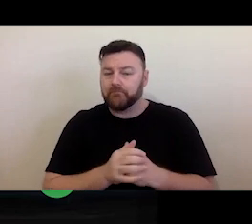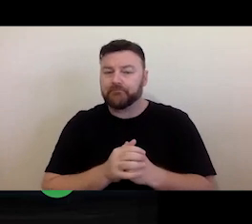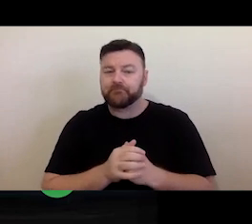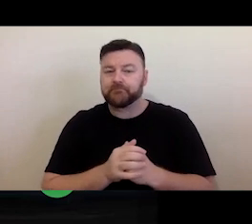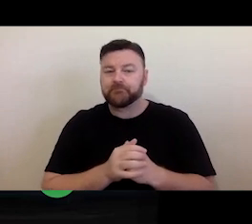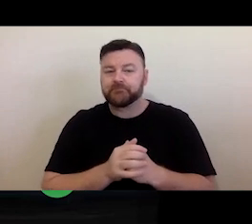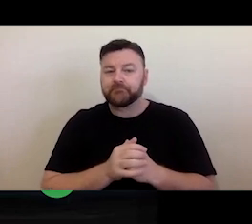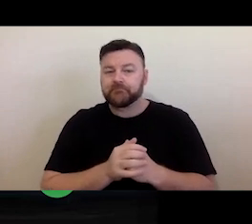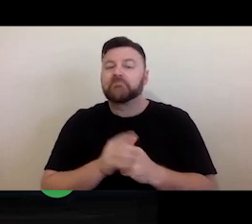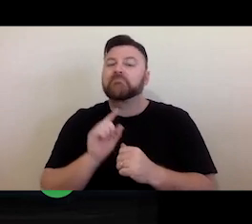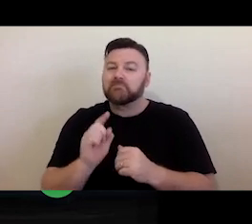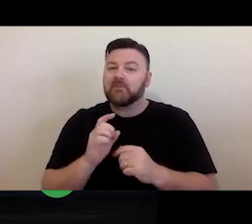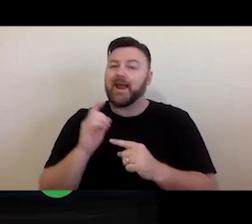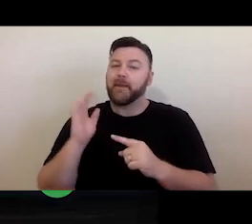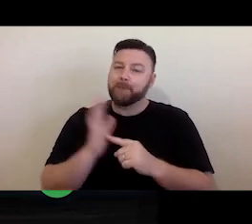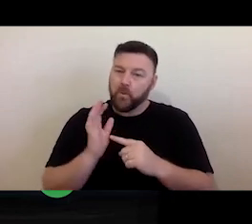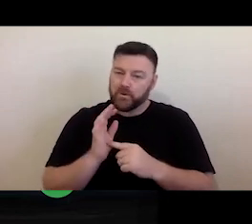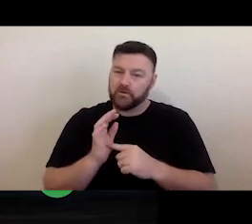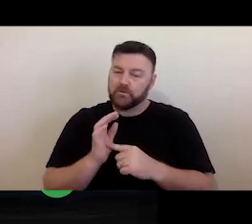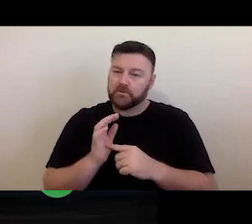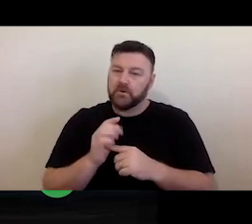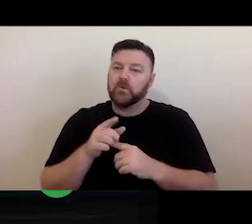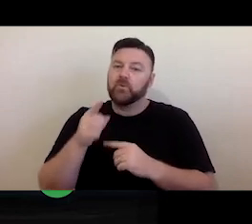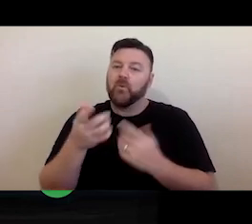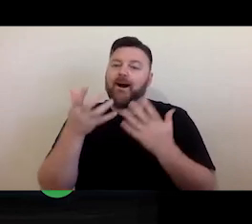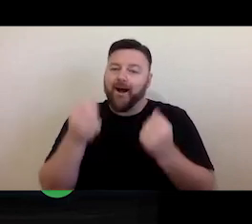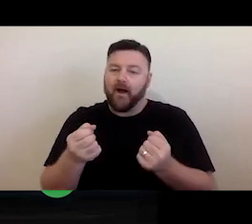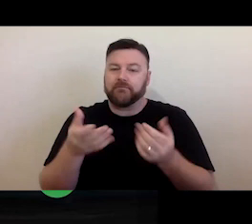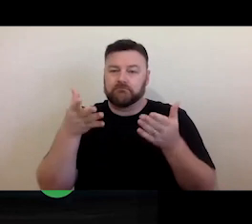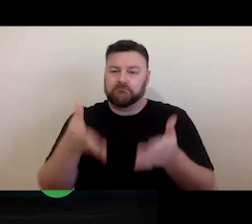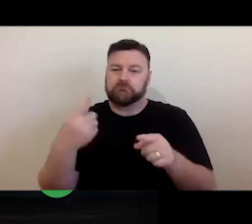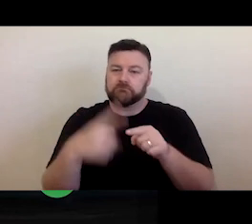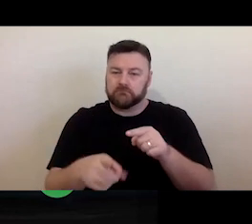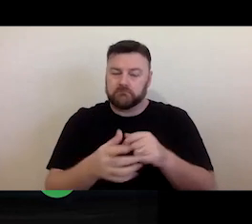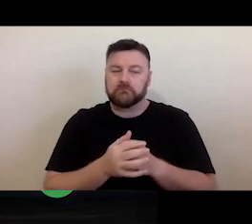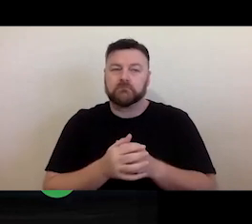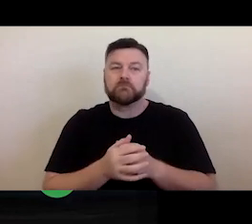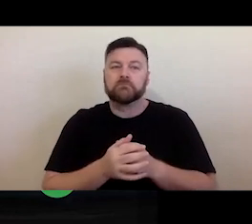It is important to get those. Particularly where you're working with other artis -- artists